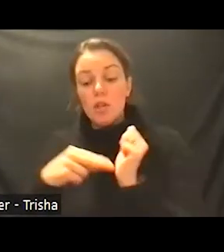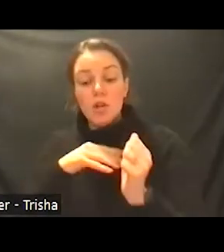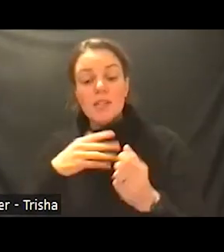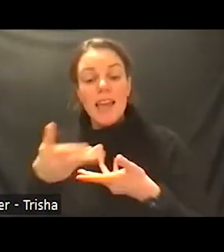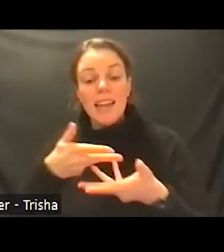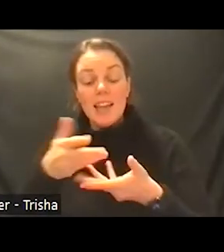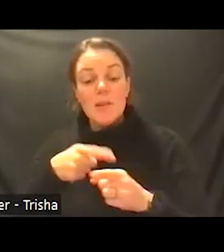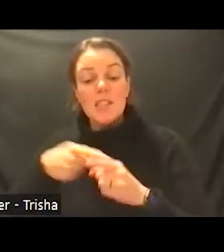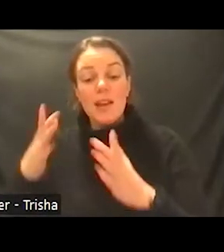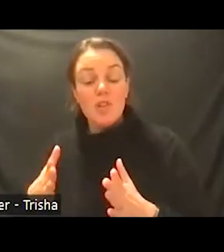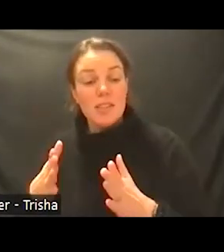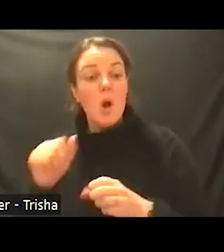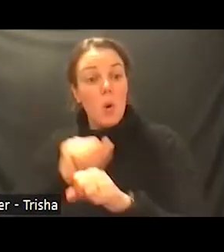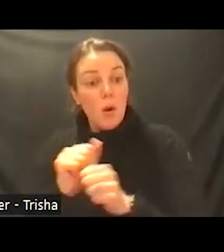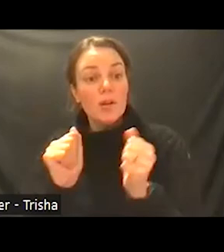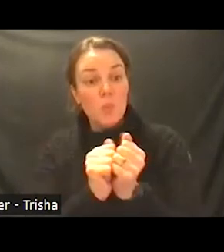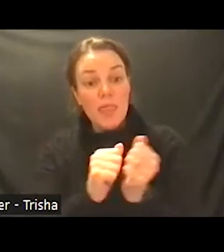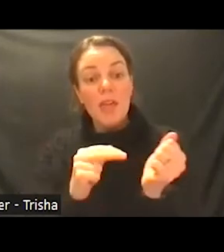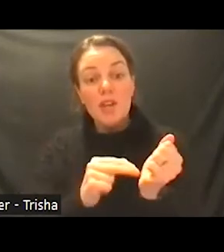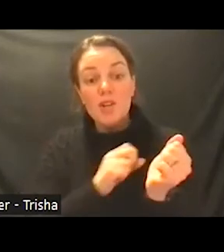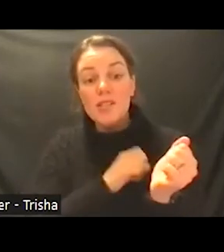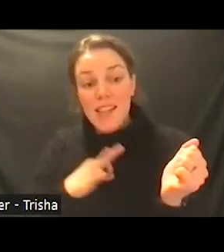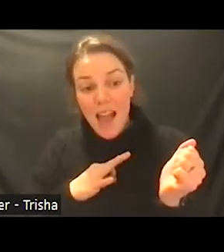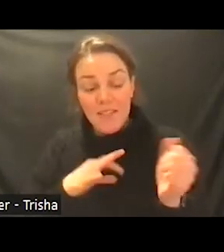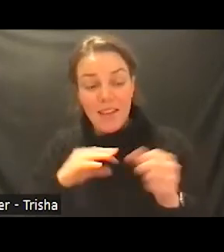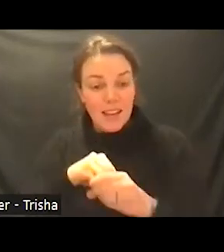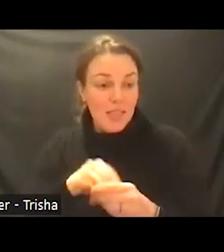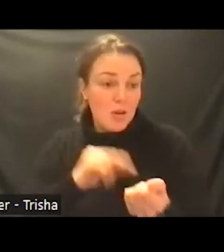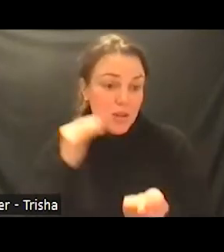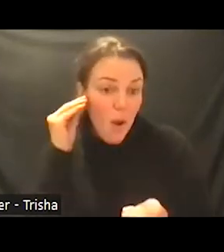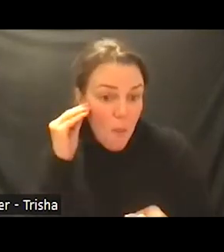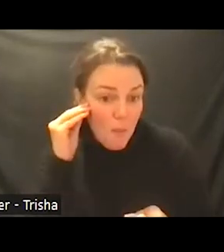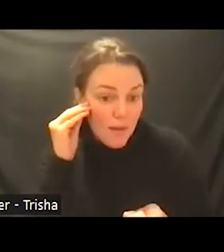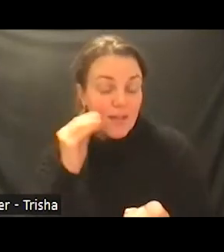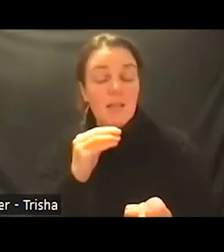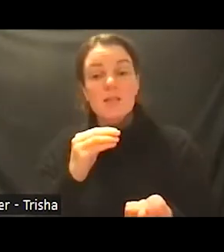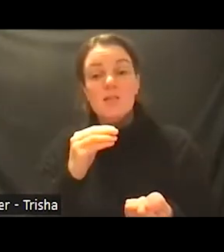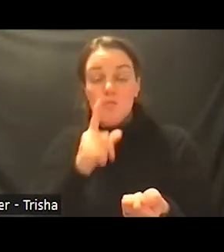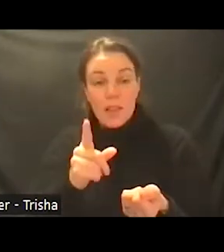actually works with the nursing staff in the nursing homes in order to really ensure that